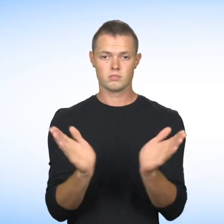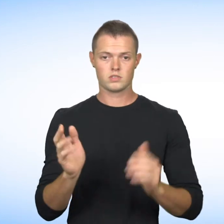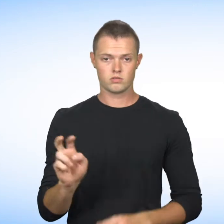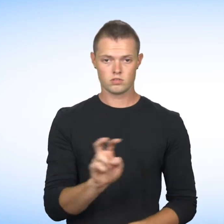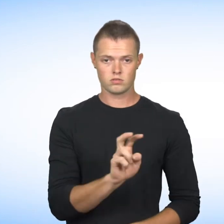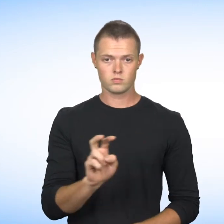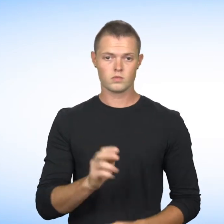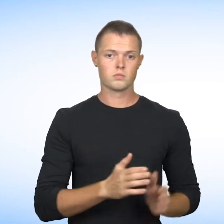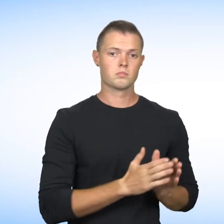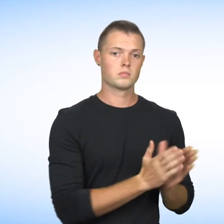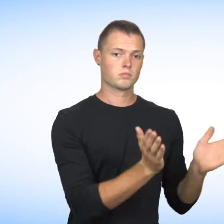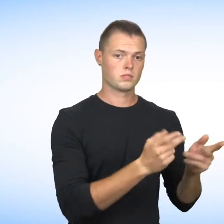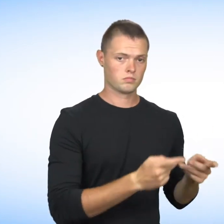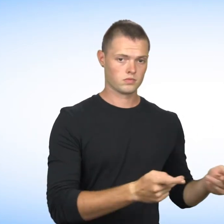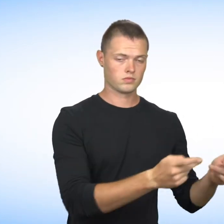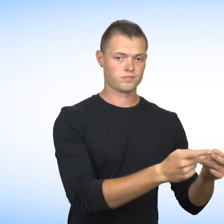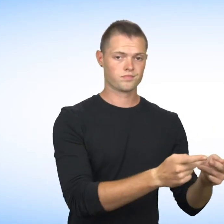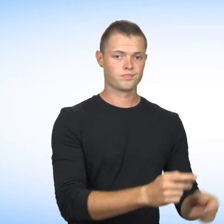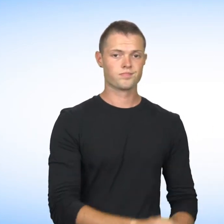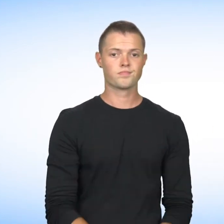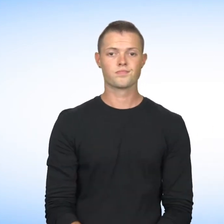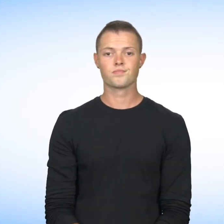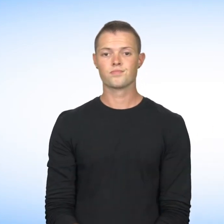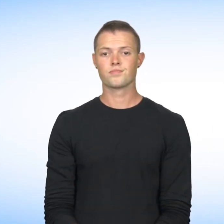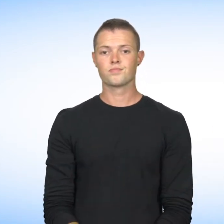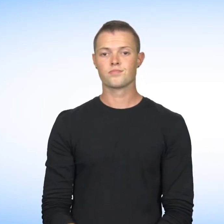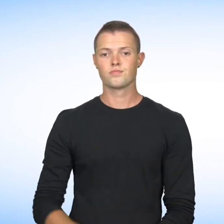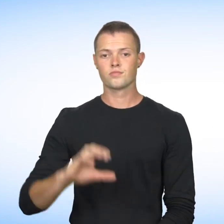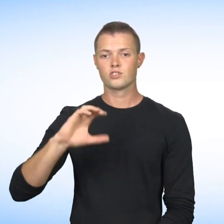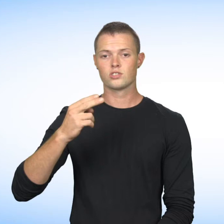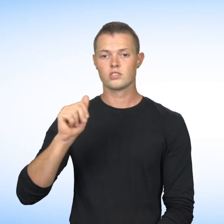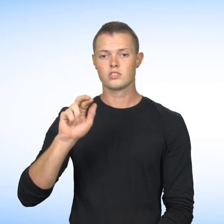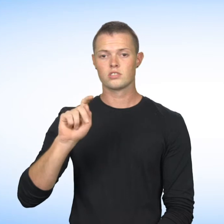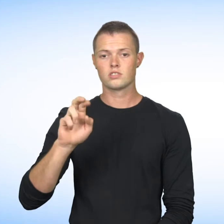public transport and public places